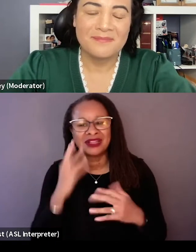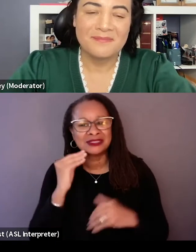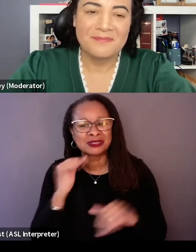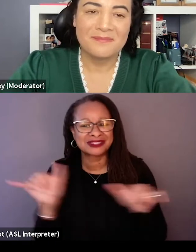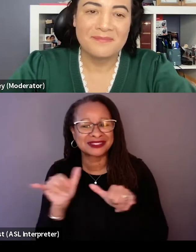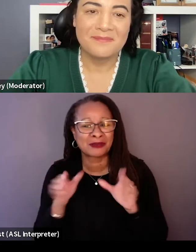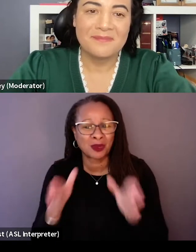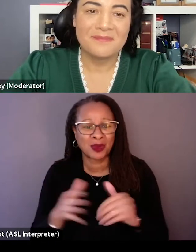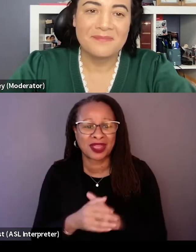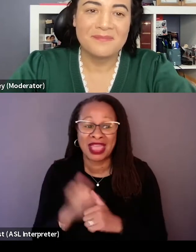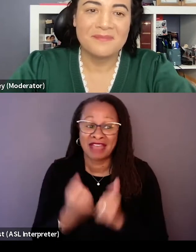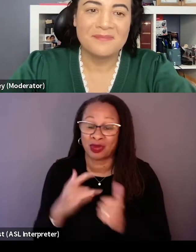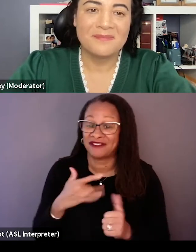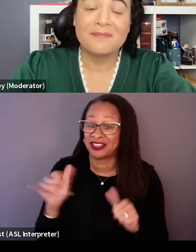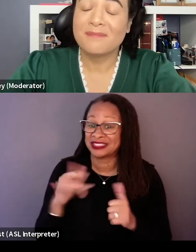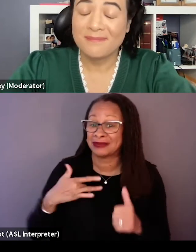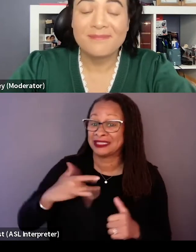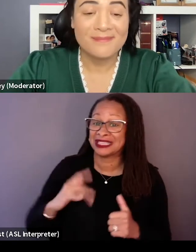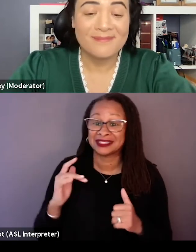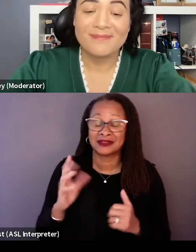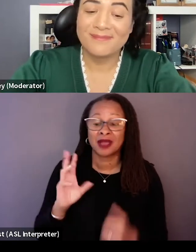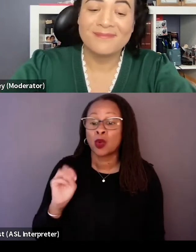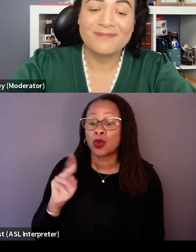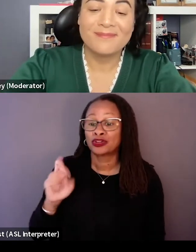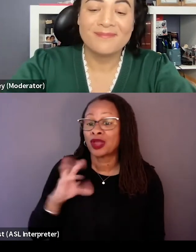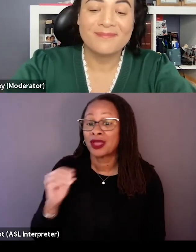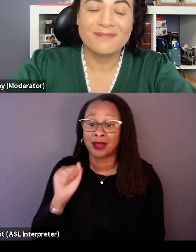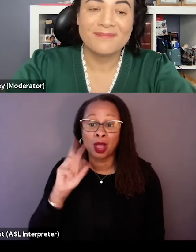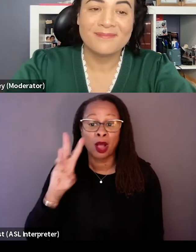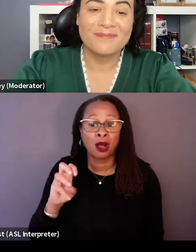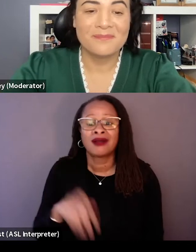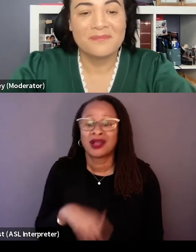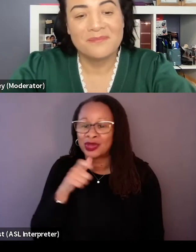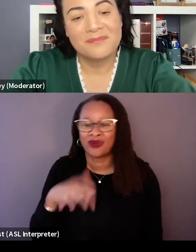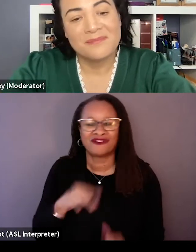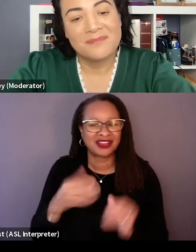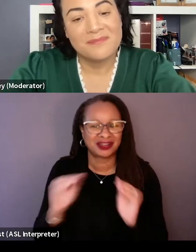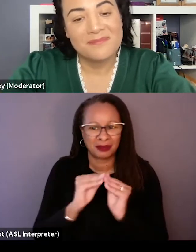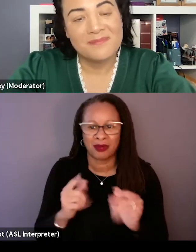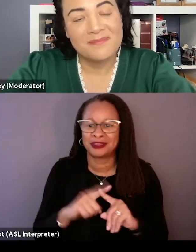and everyone feel that same sense of wonder and awe that as adults we just don't really find that much anymore. But she was feeling it again too.